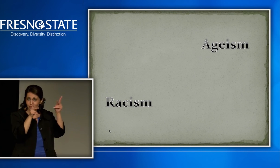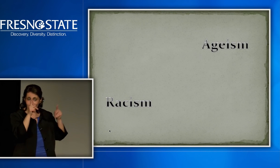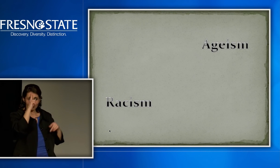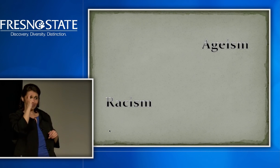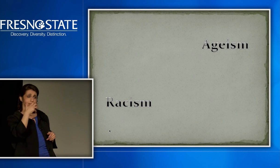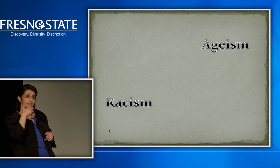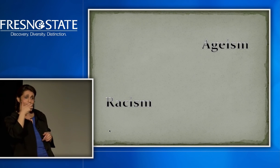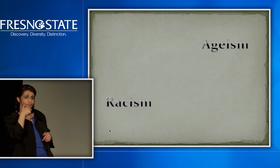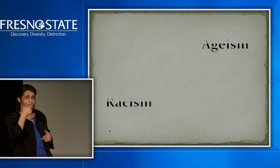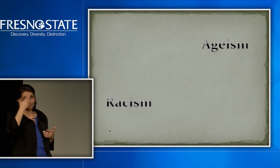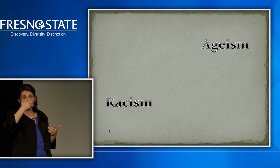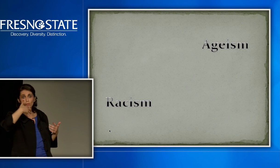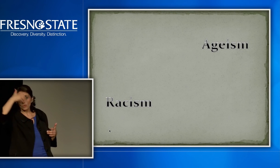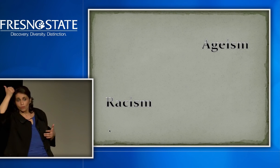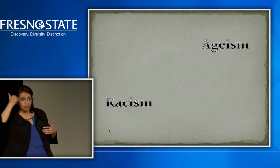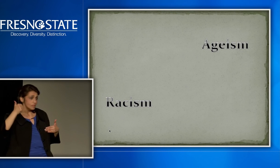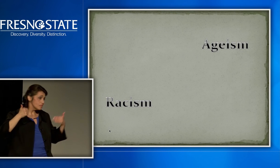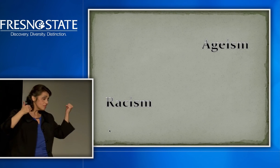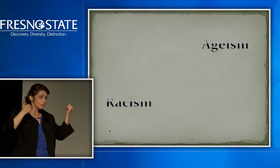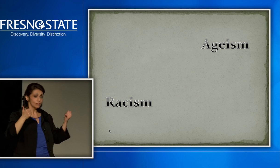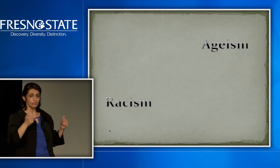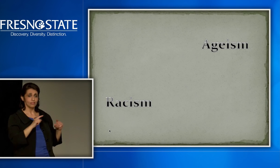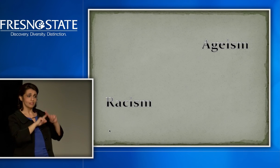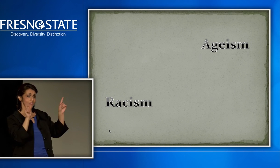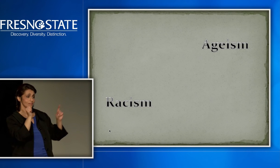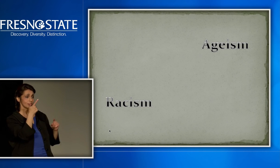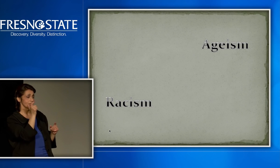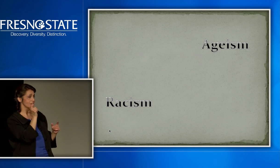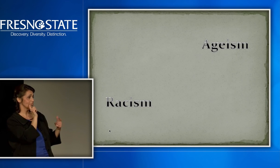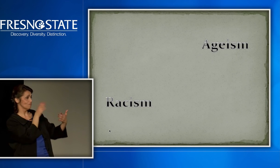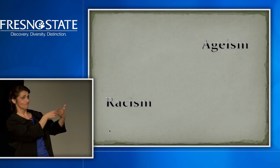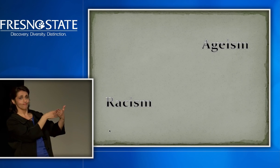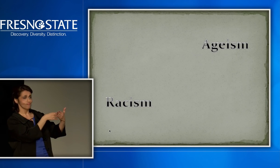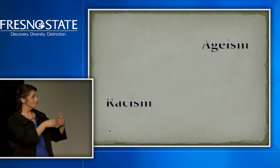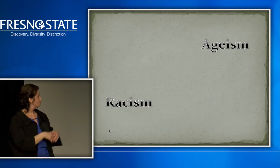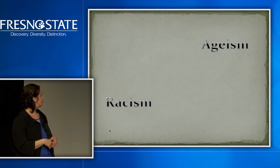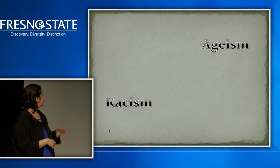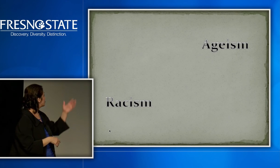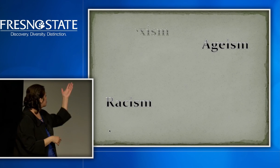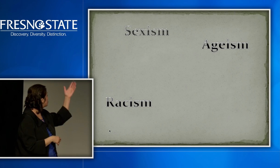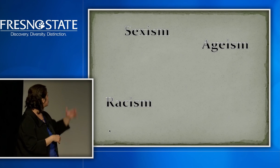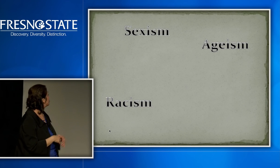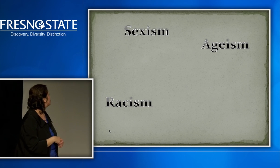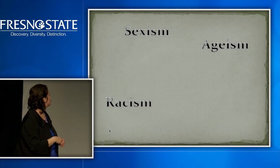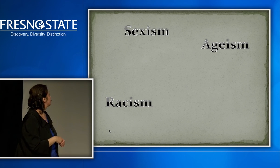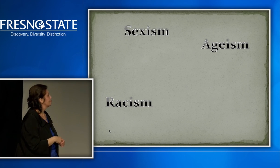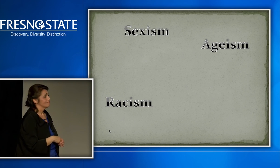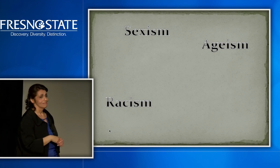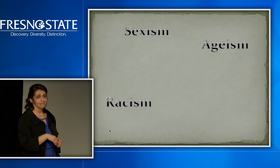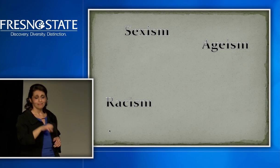Ageism, discrimination based on age; be it old or young.